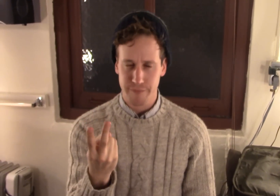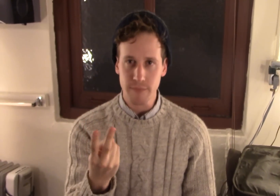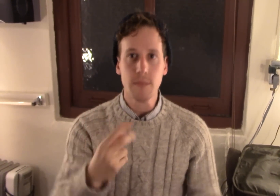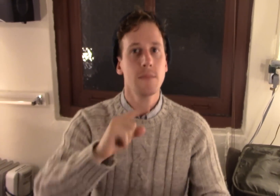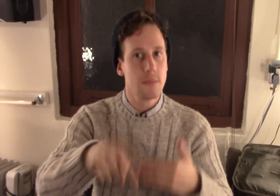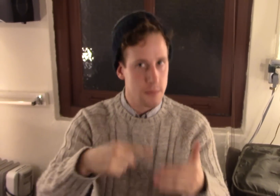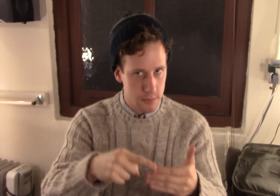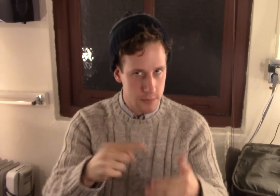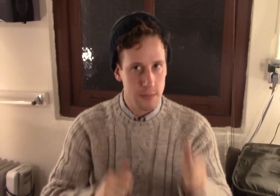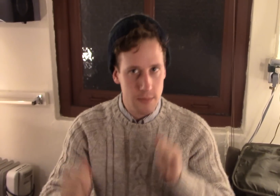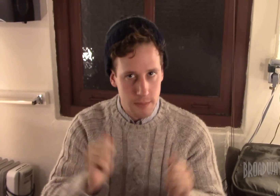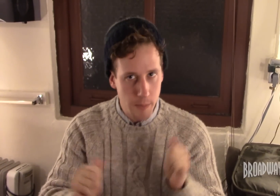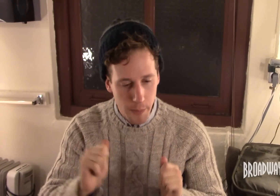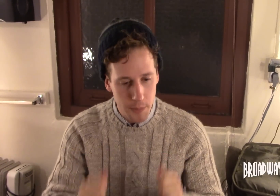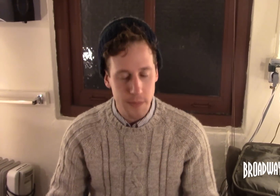Second, about the show